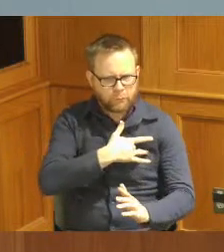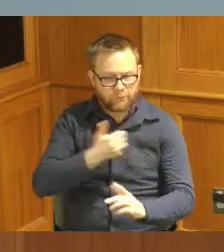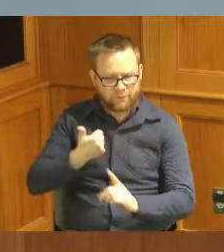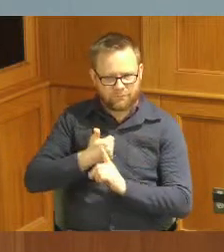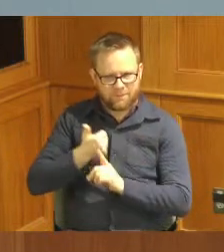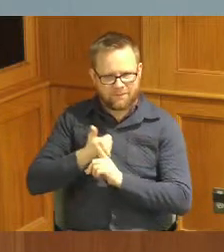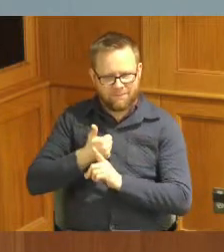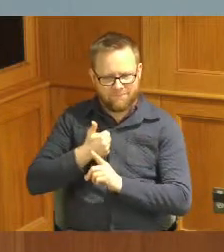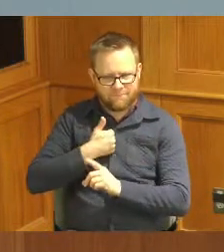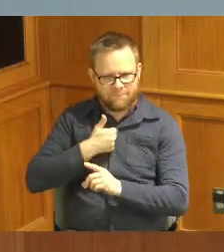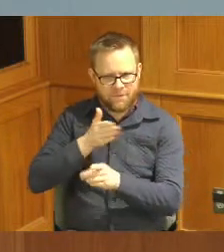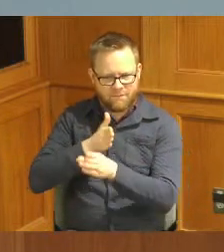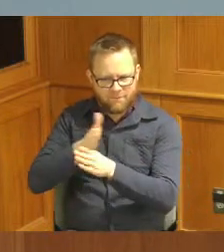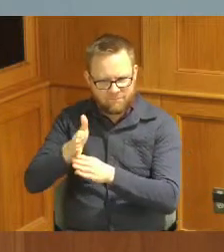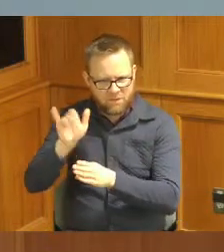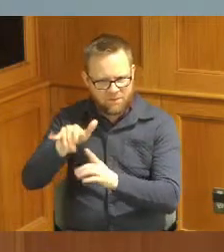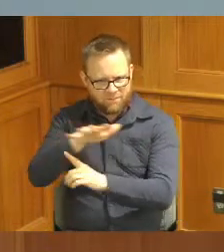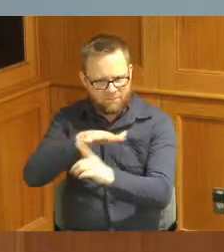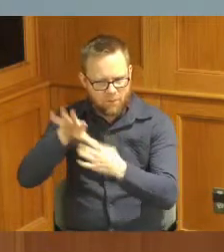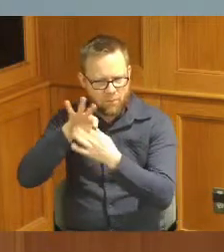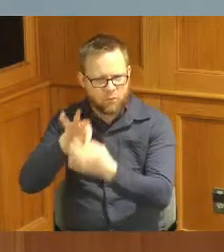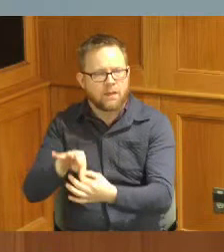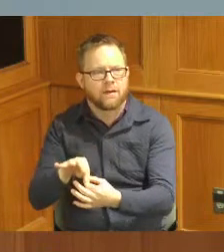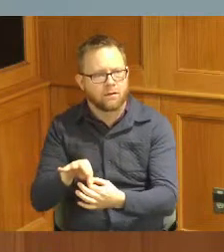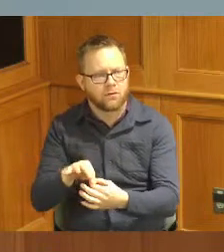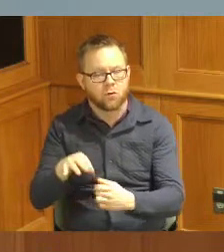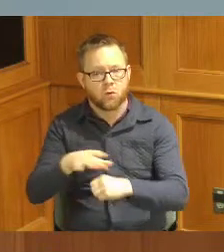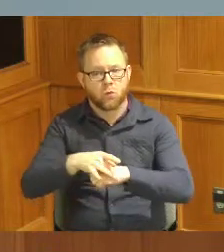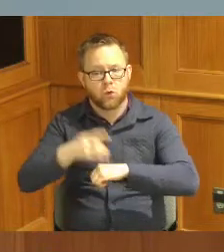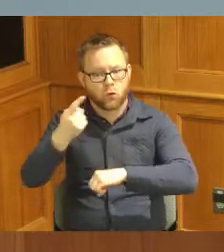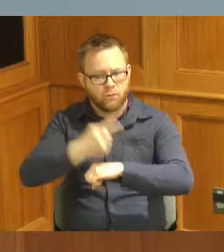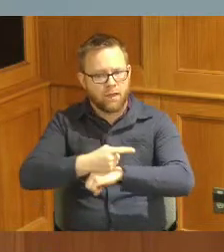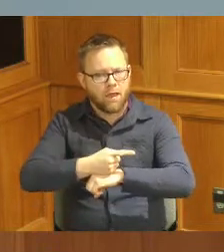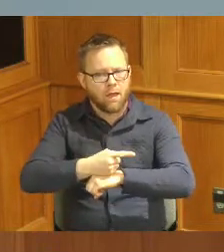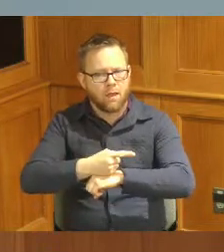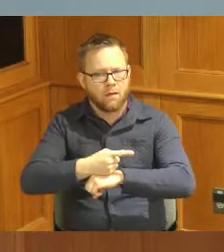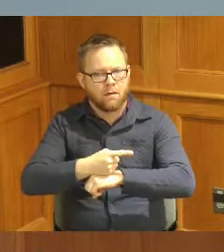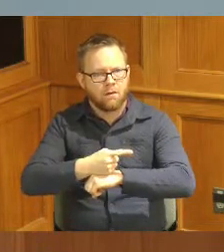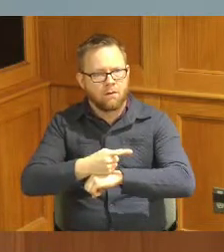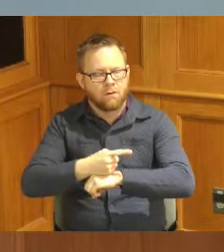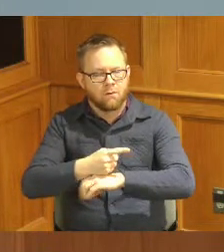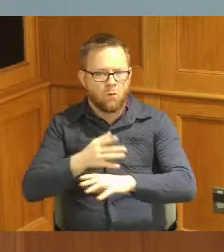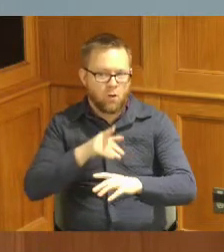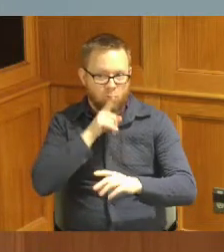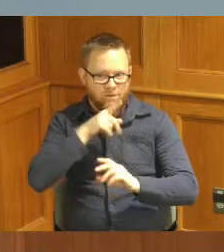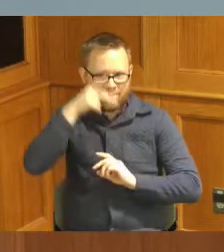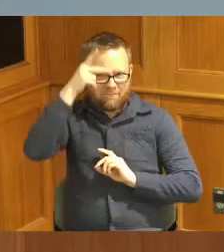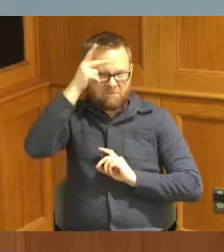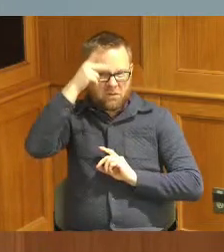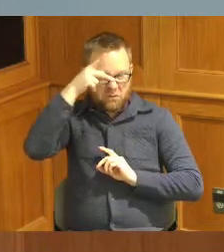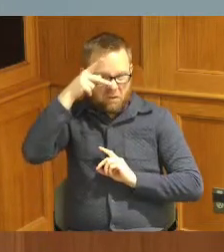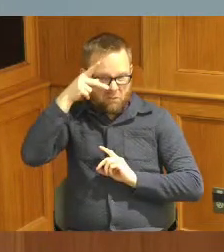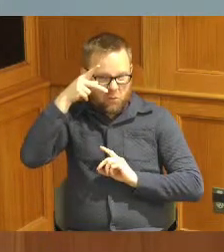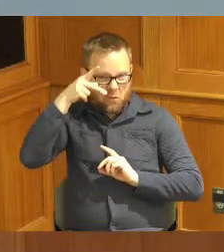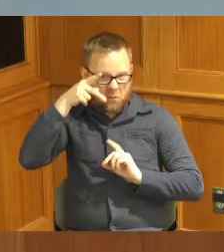so Earth Day kind of to get a little bit Philosophical it actually represents